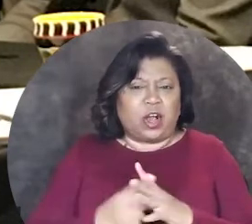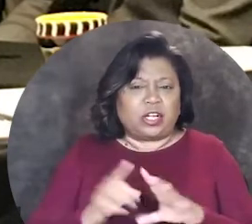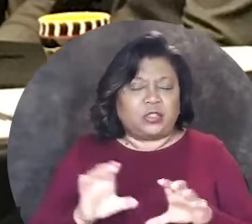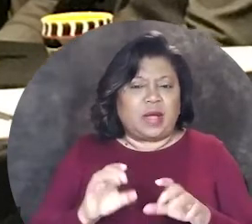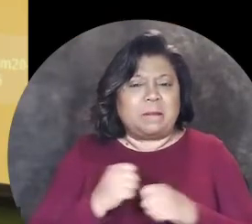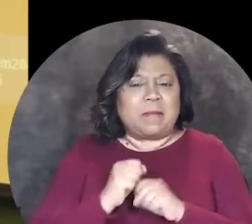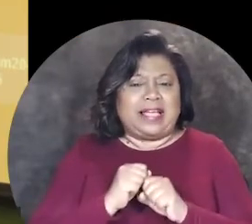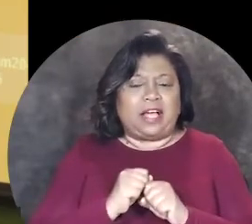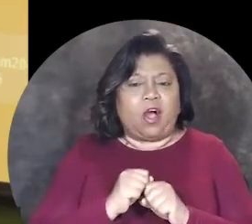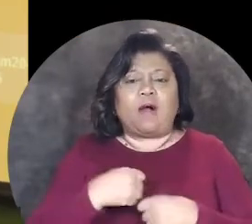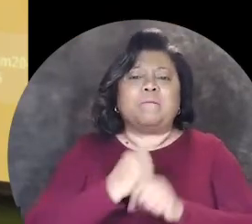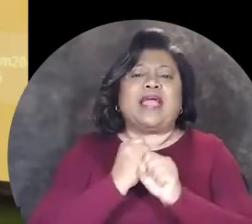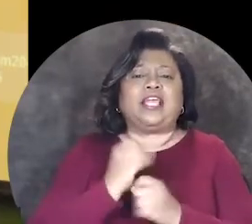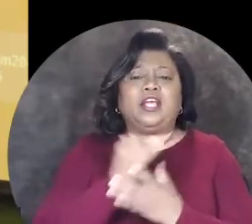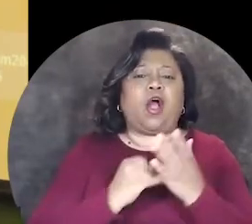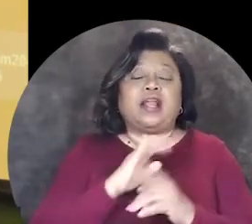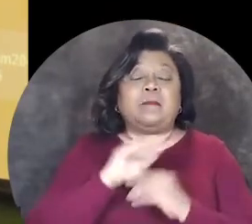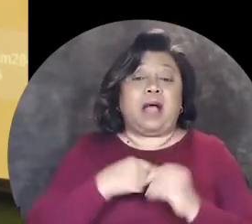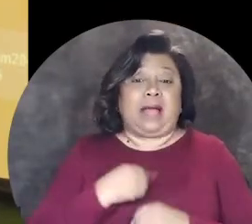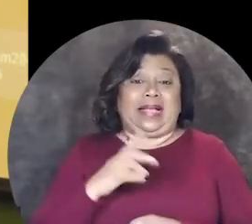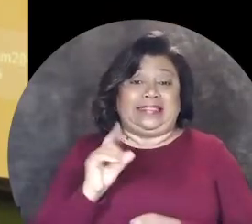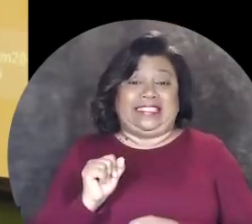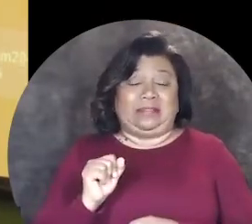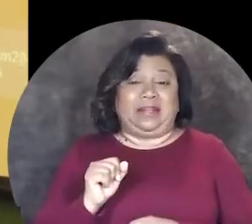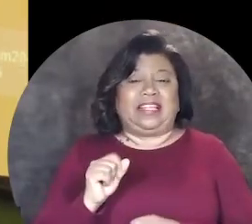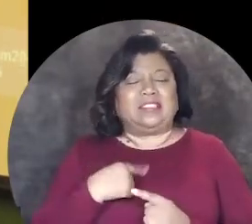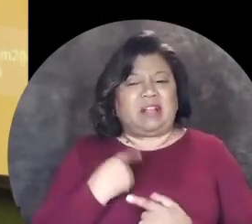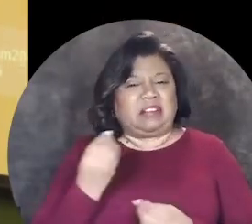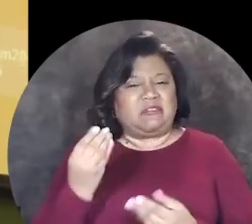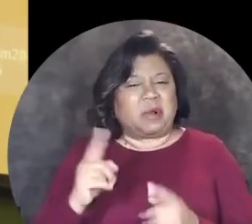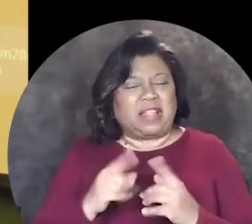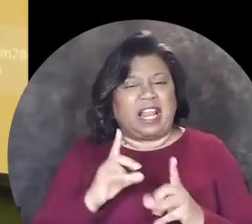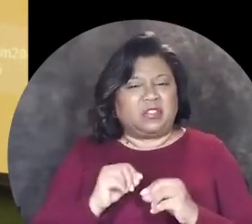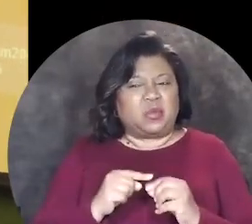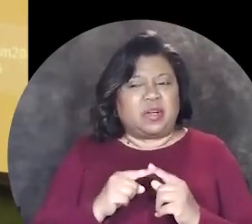creating art about my disability, it was always kind of informed but then I started